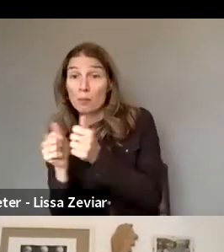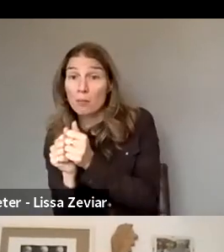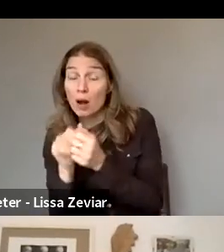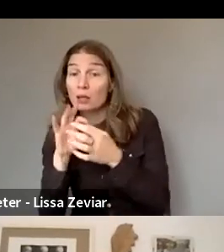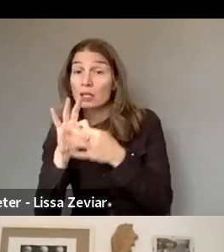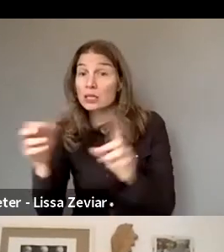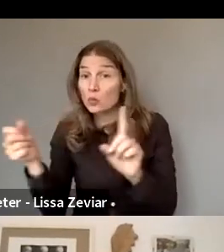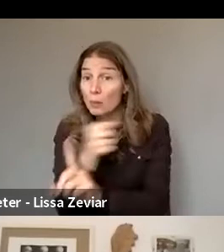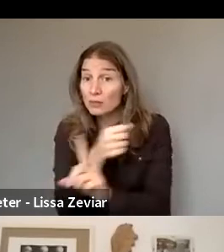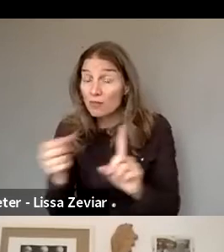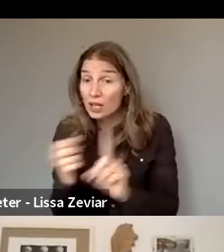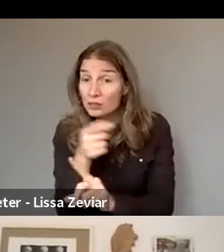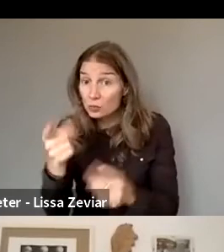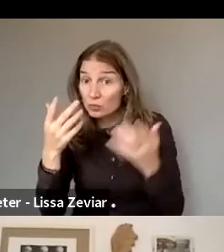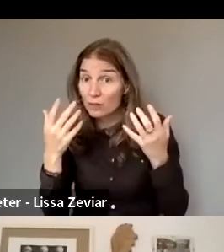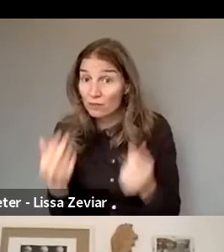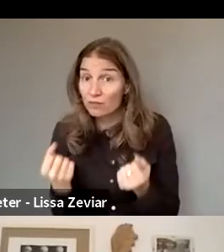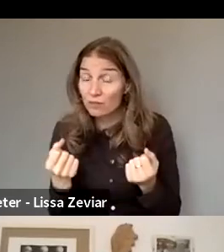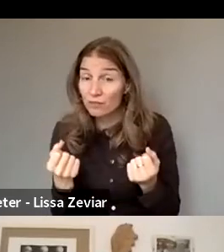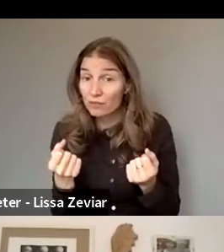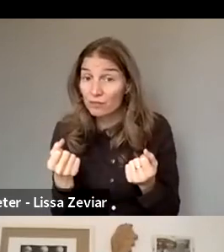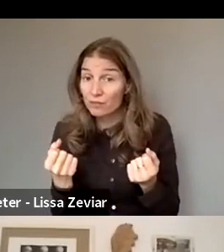Do you have any distinction for example,